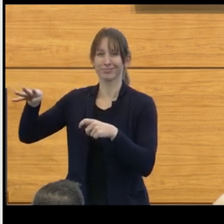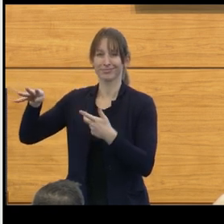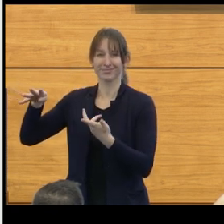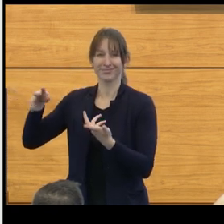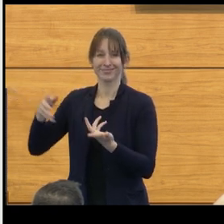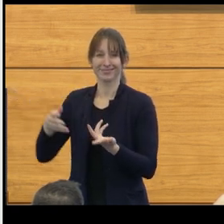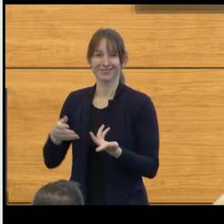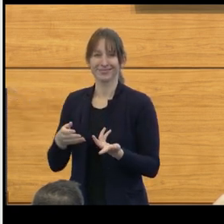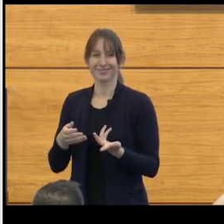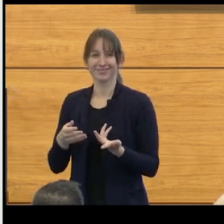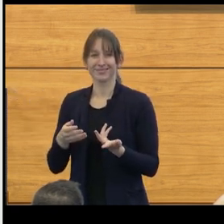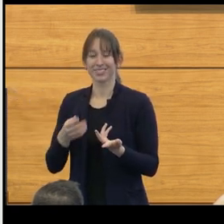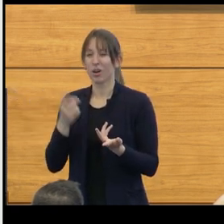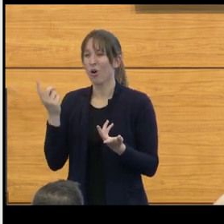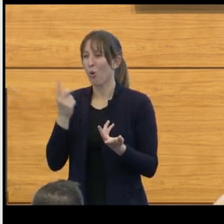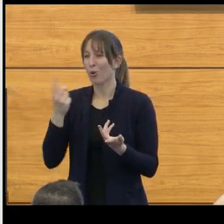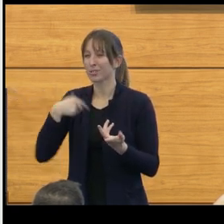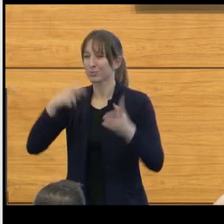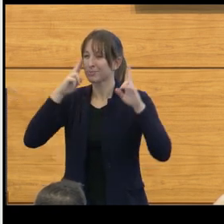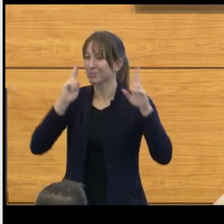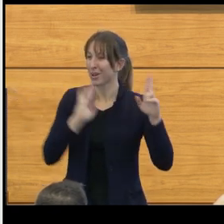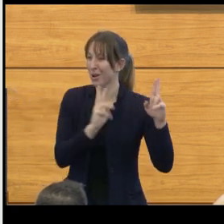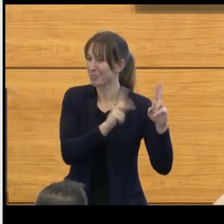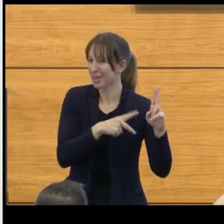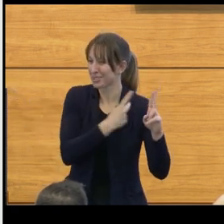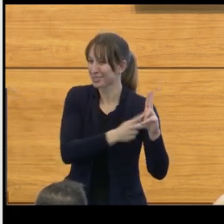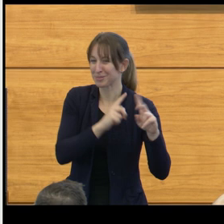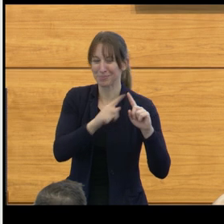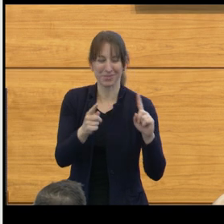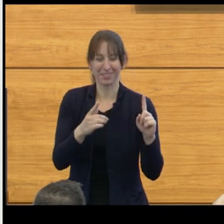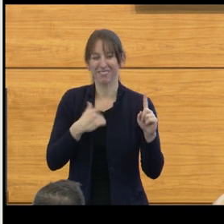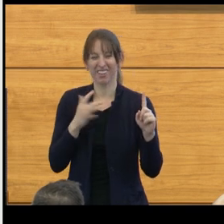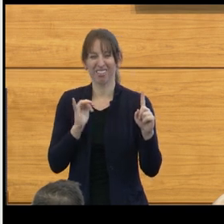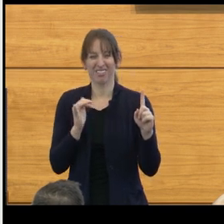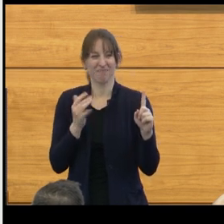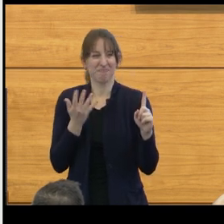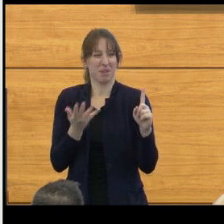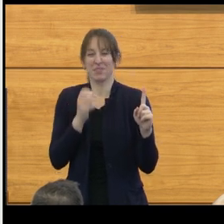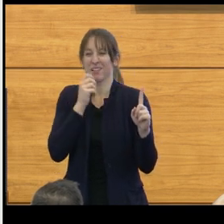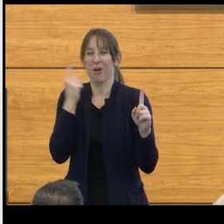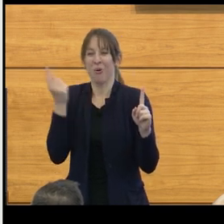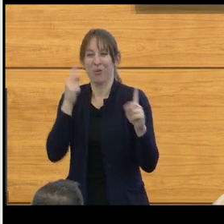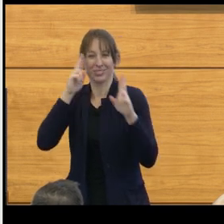We always honor our patients, but I don't think we always honor the parents that keep everybody together